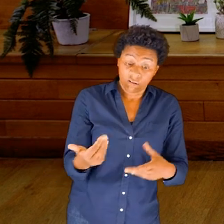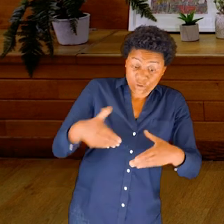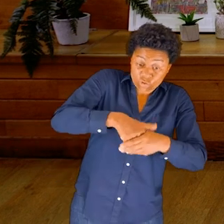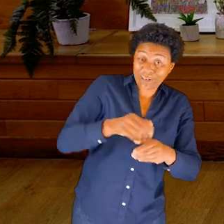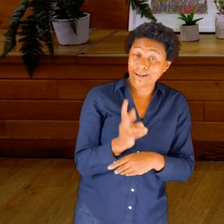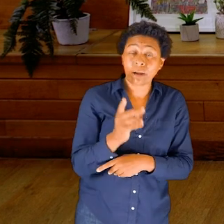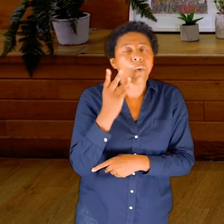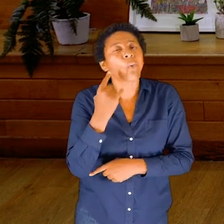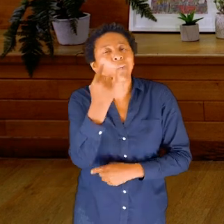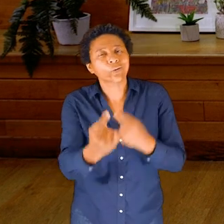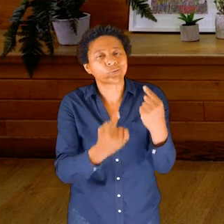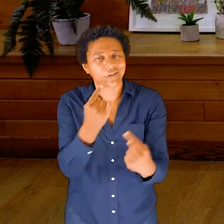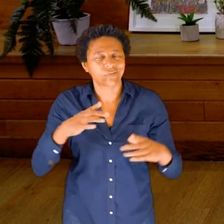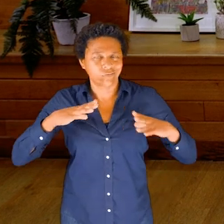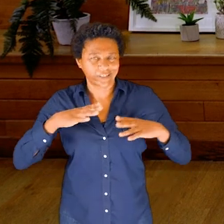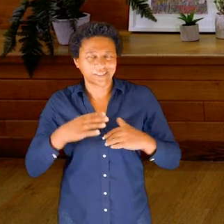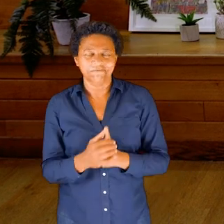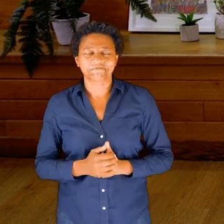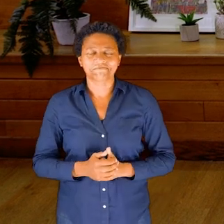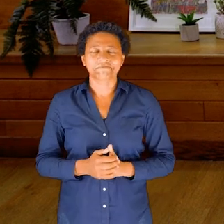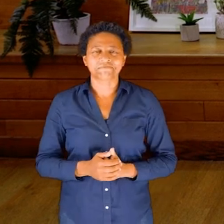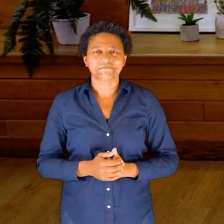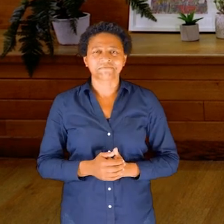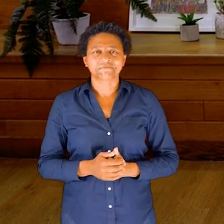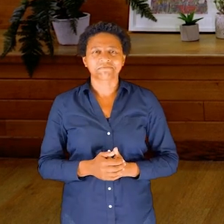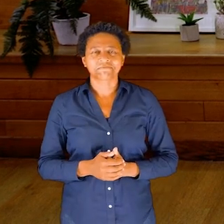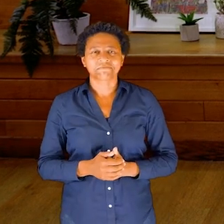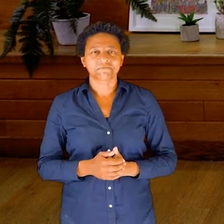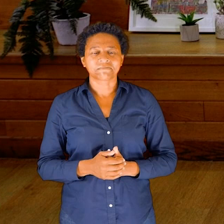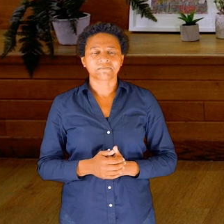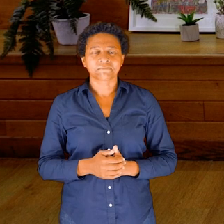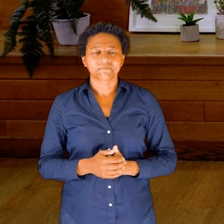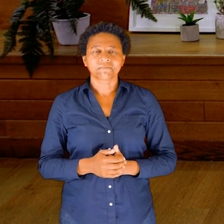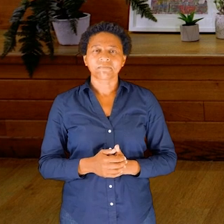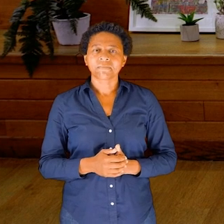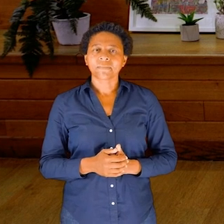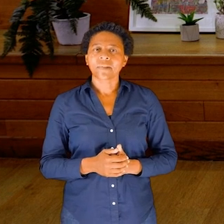And then once again, come back to a stillness, come back to a rest.